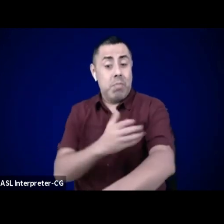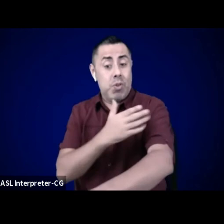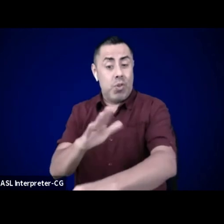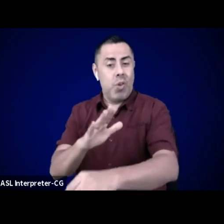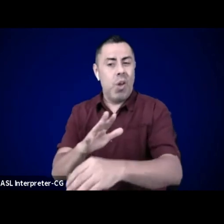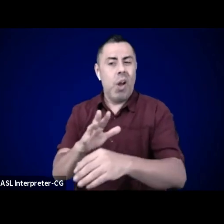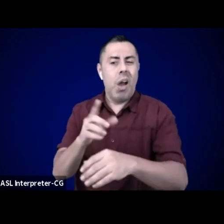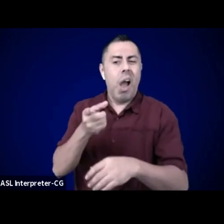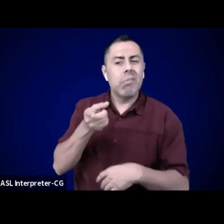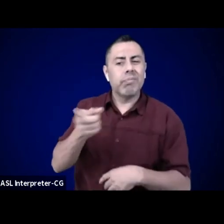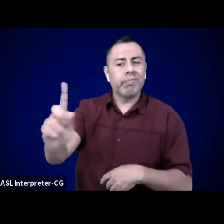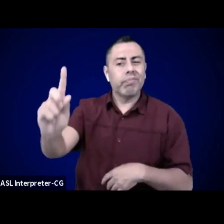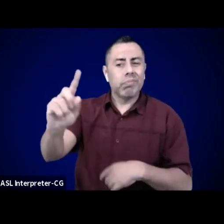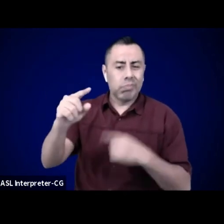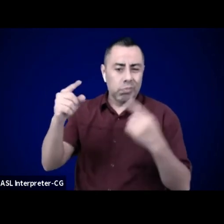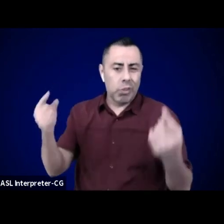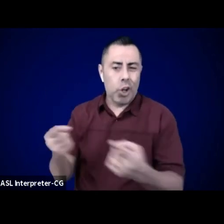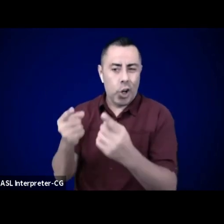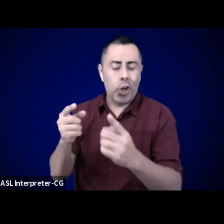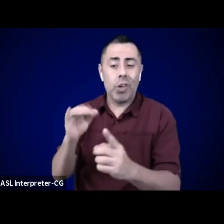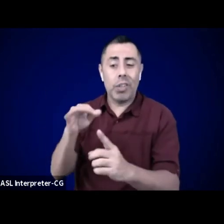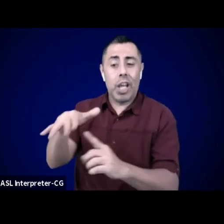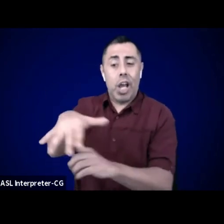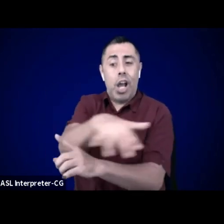So we understand that if folks can't continue with us today.